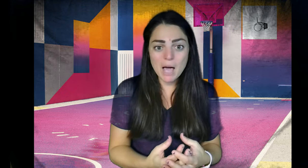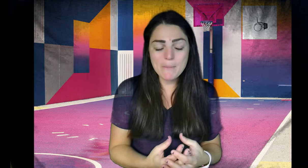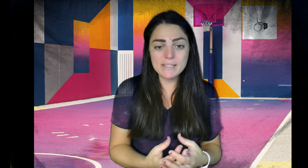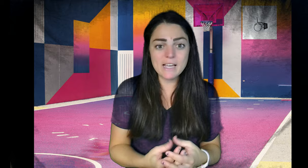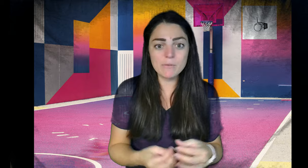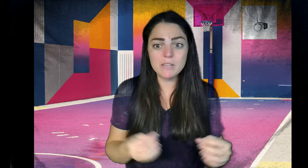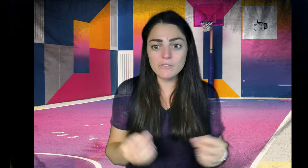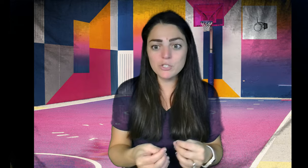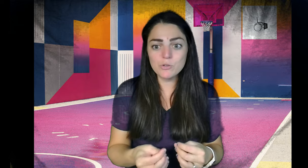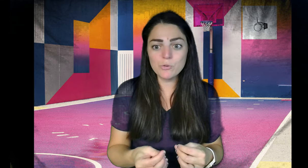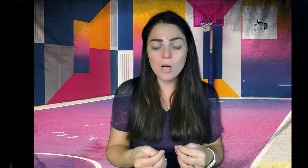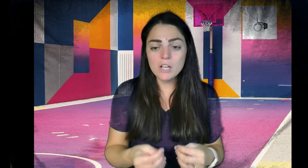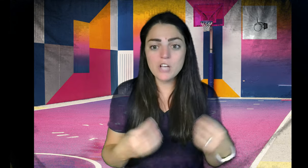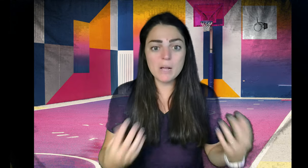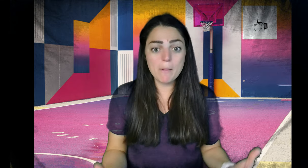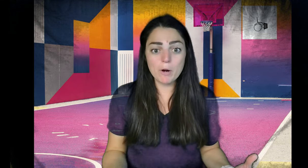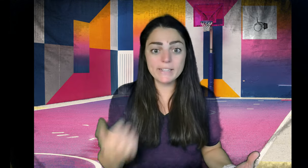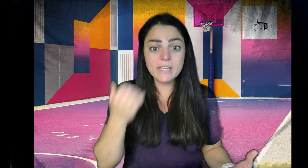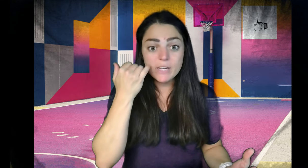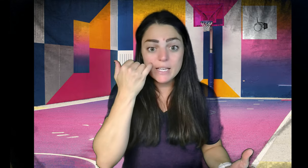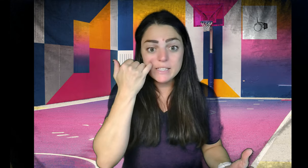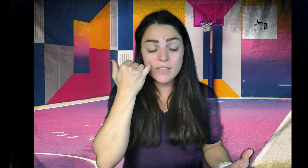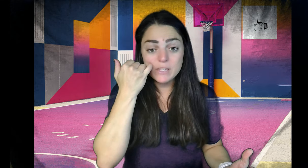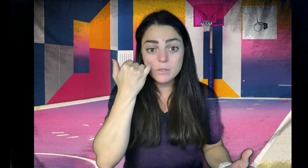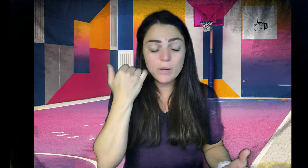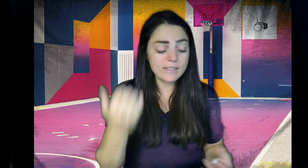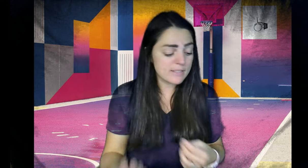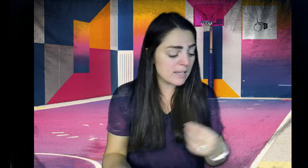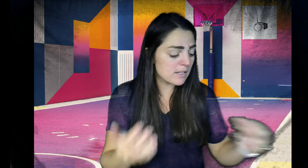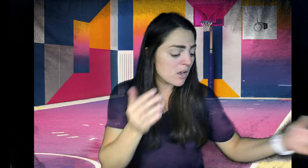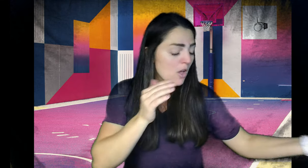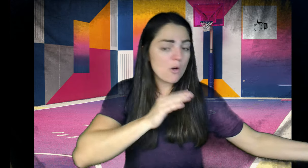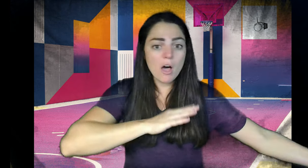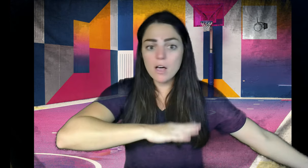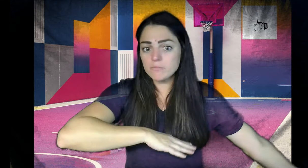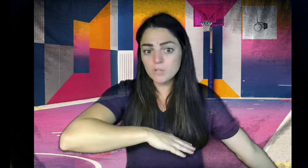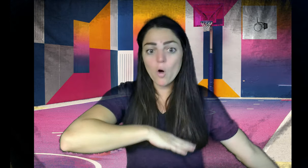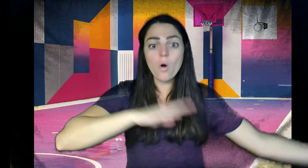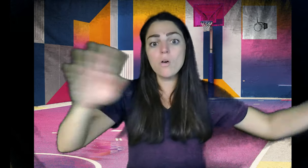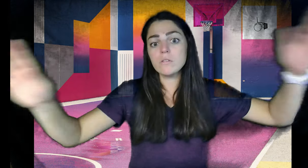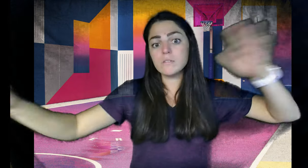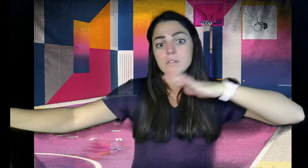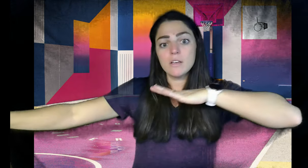some comments I would love to talk about more activities if that's what you guys need uh goals